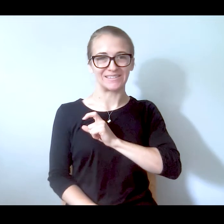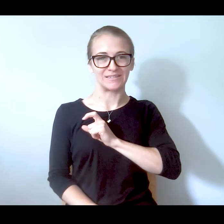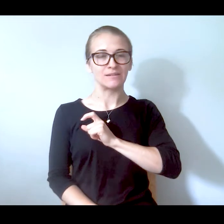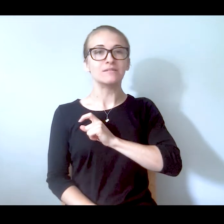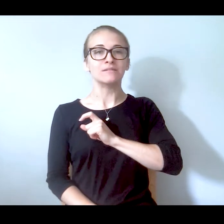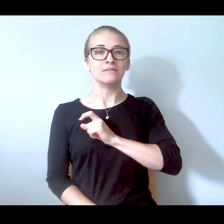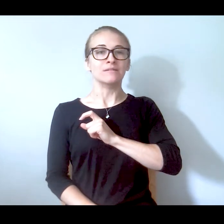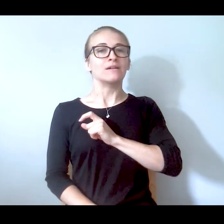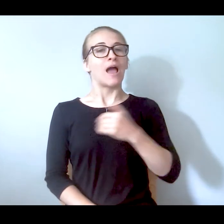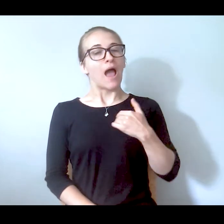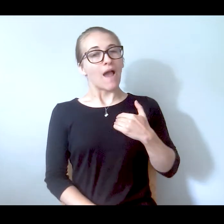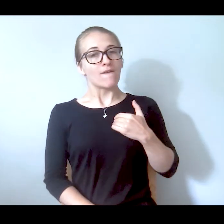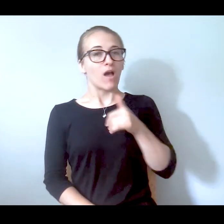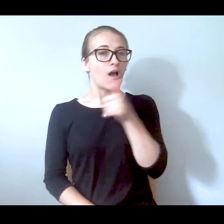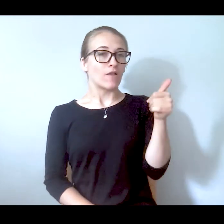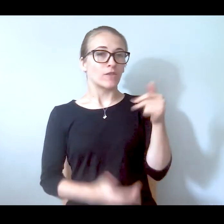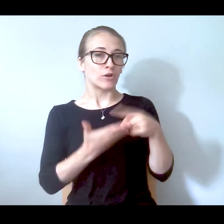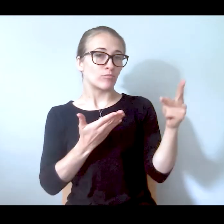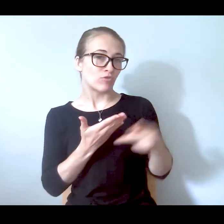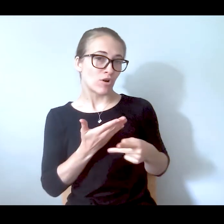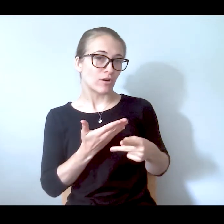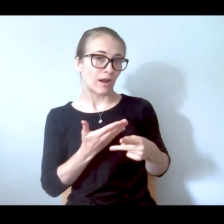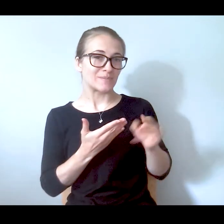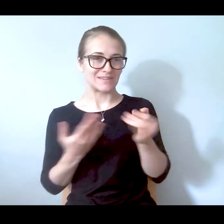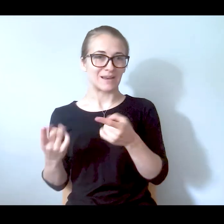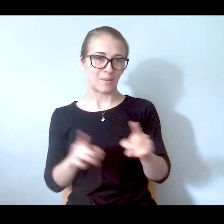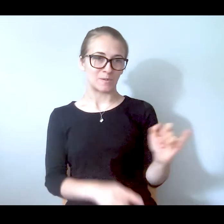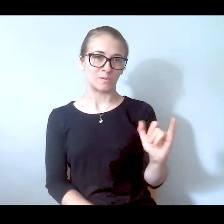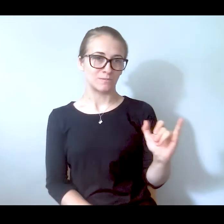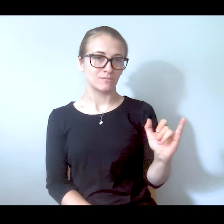pilot programs in which this had happened as well.